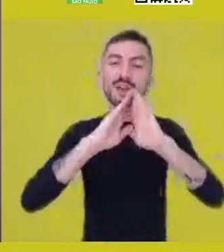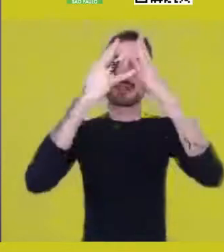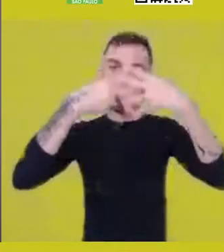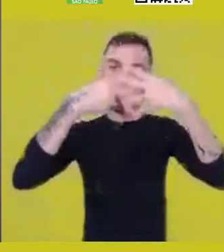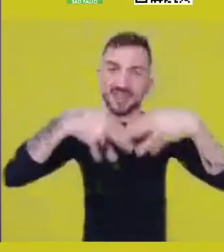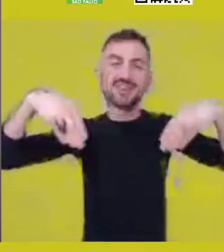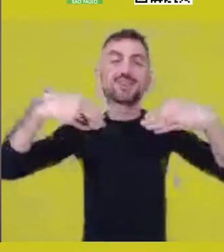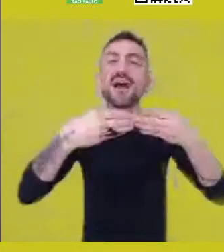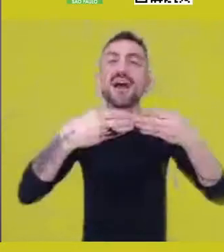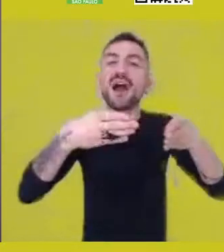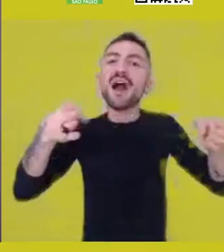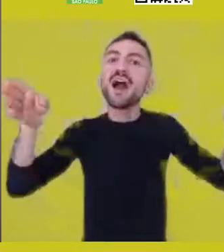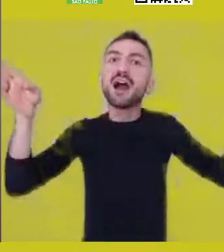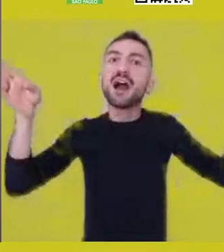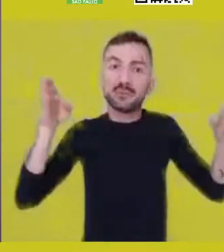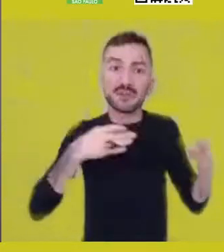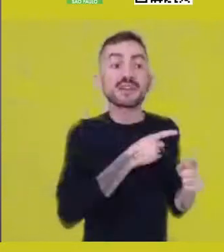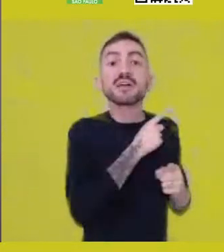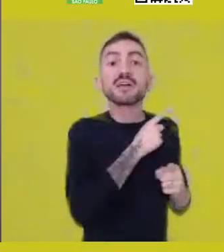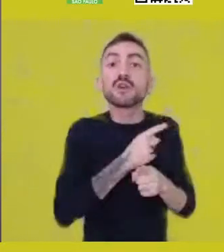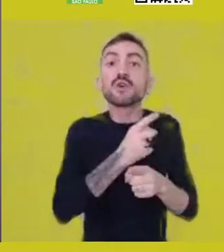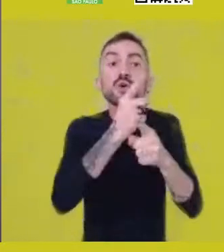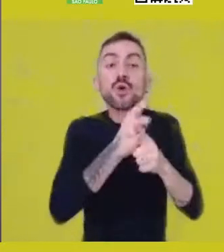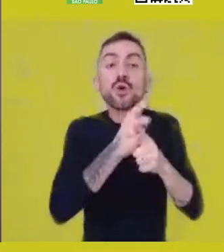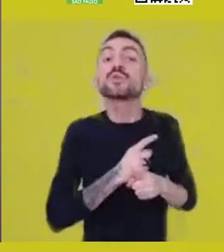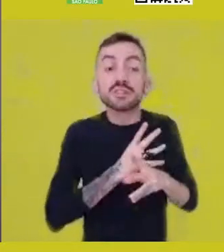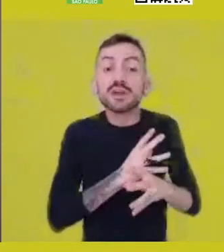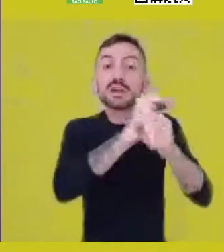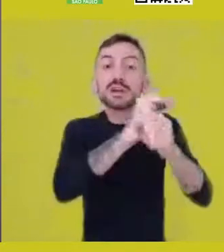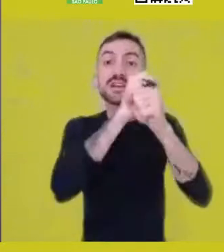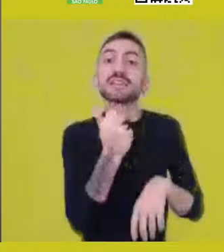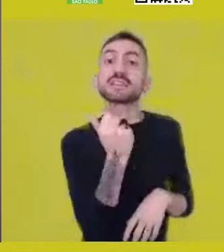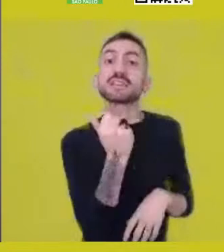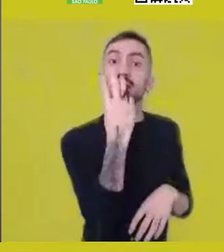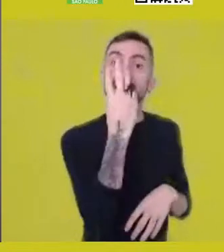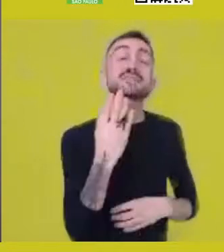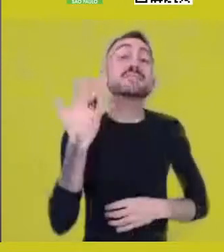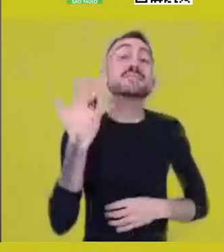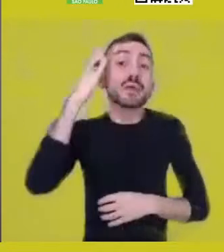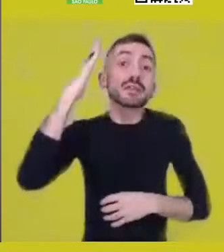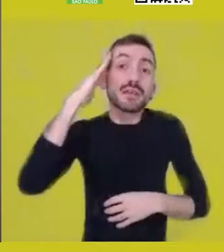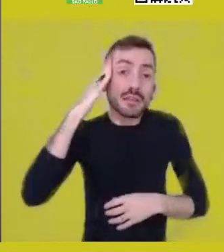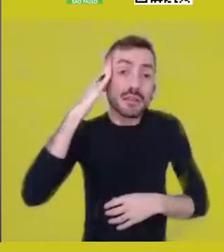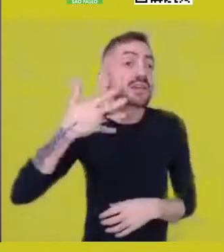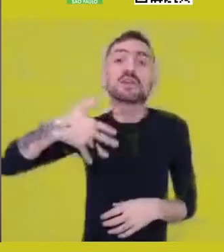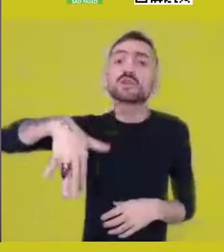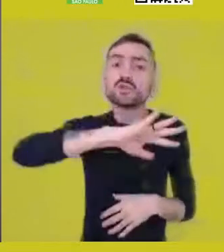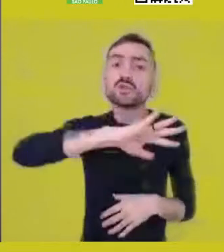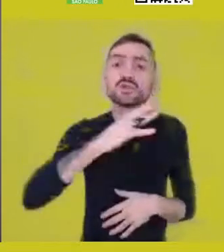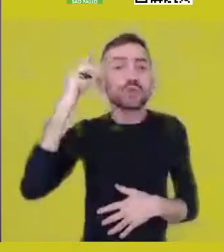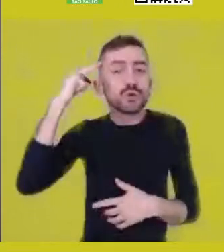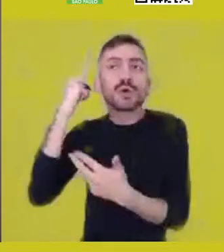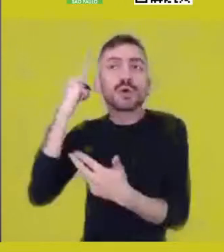a series of 13 meetings for the creation and establishment of a common space where different ideas and instances of knowledge